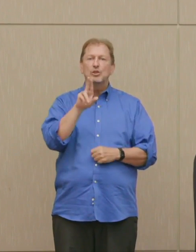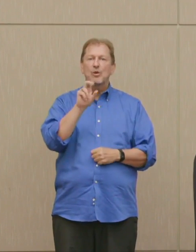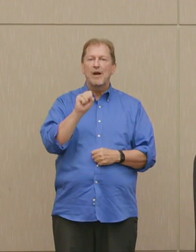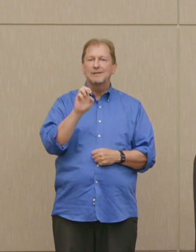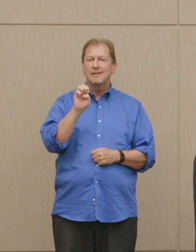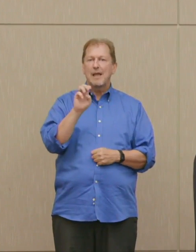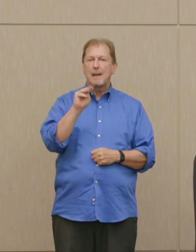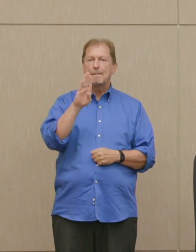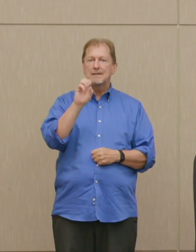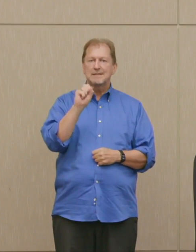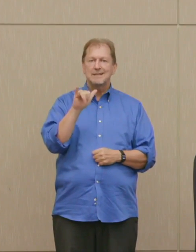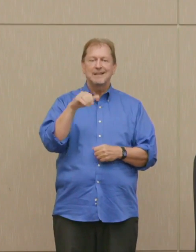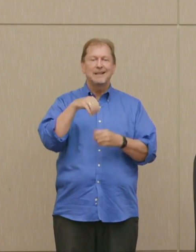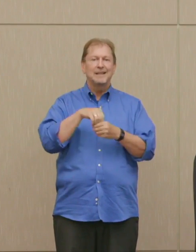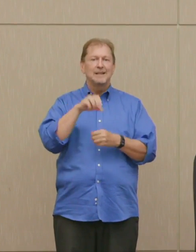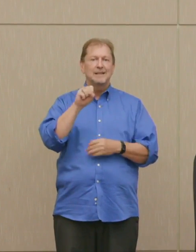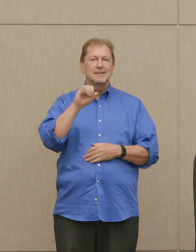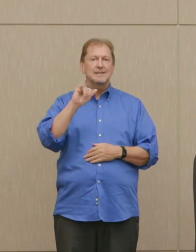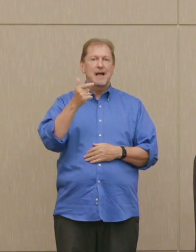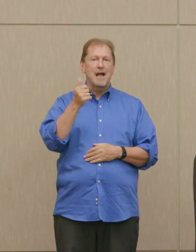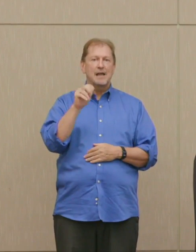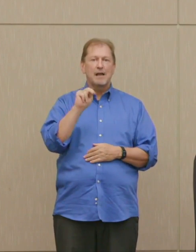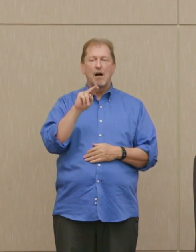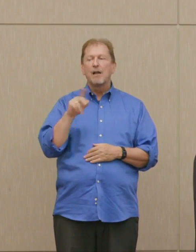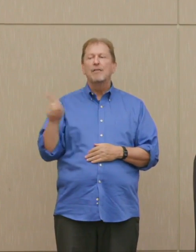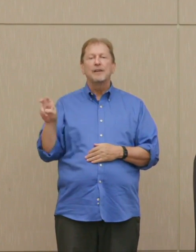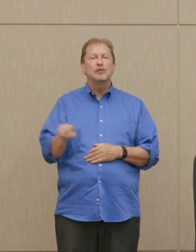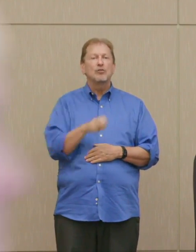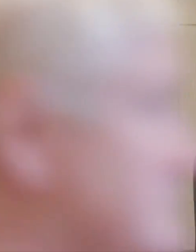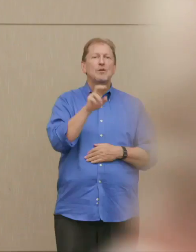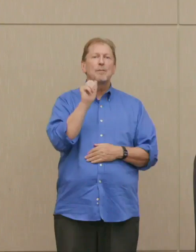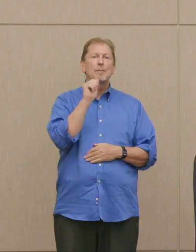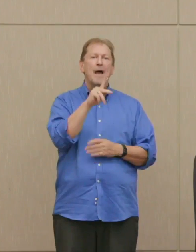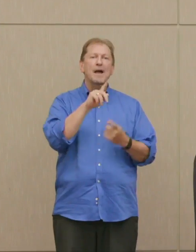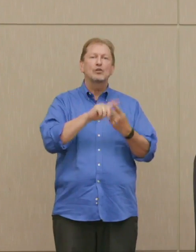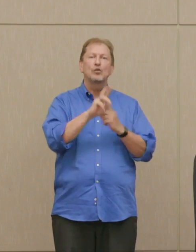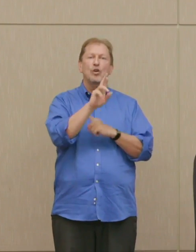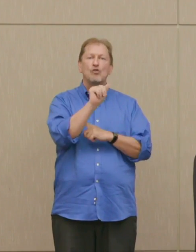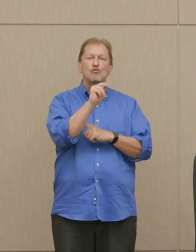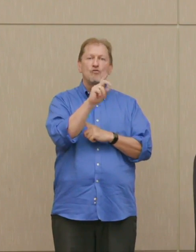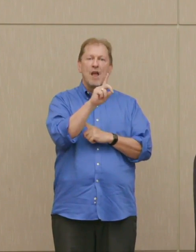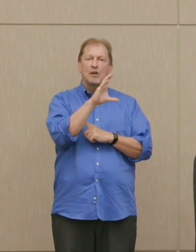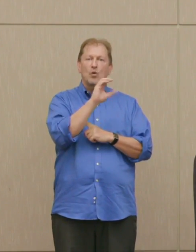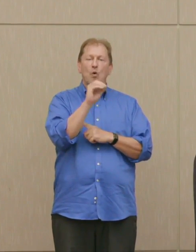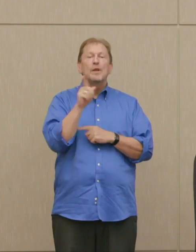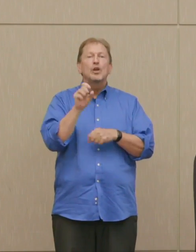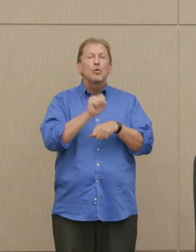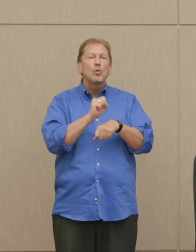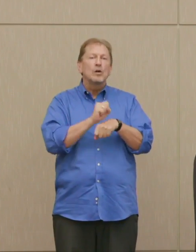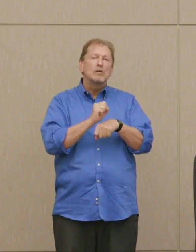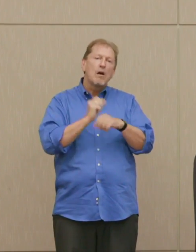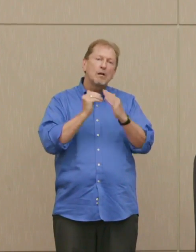On return to the RAND Corporation in 1967, Dr. Ellsberg worked on the top secret McNamara